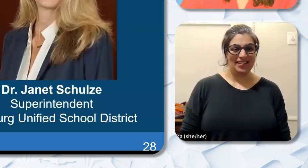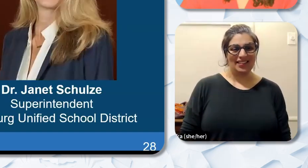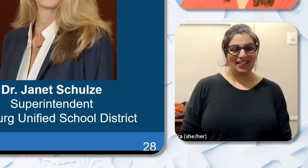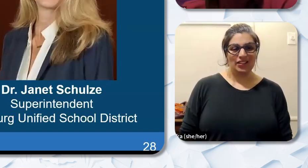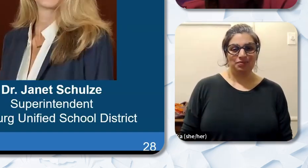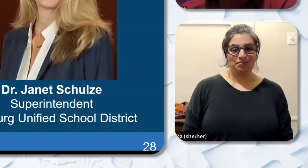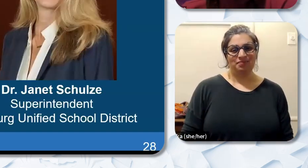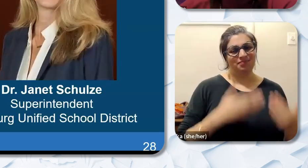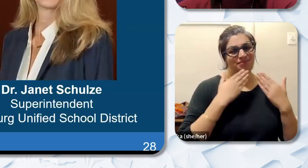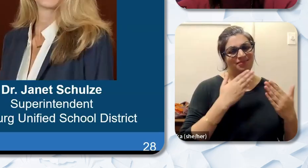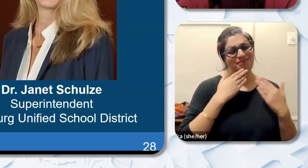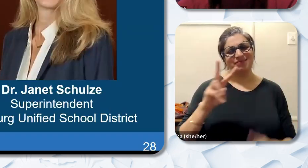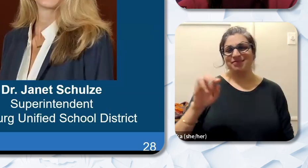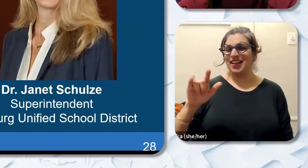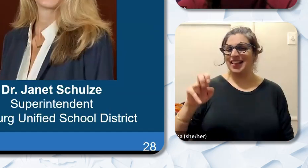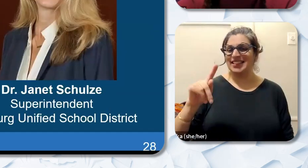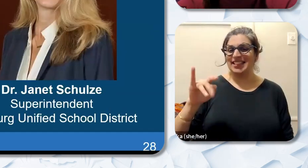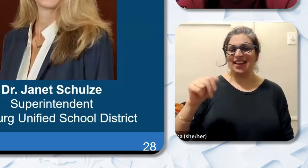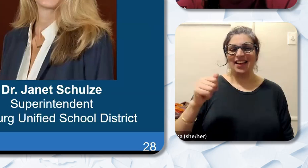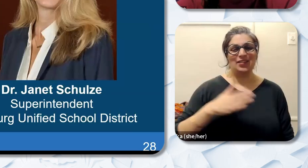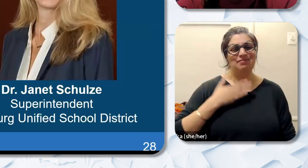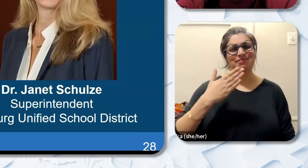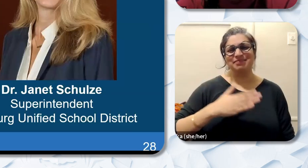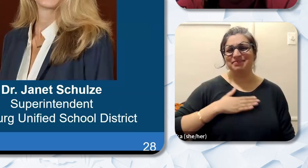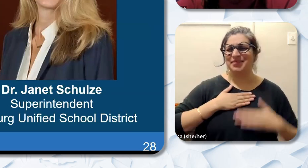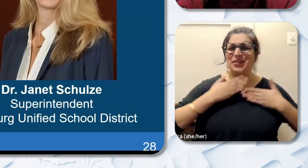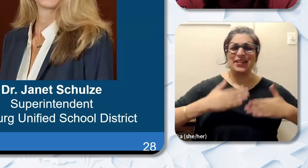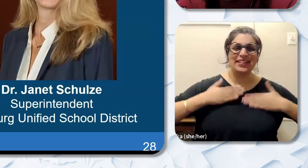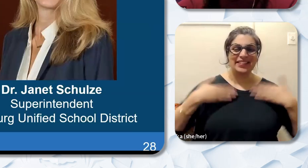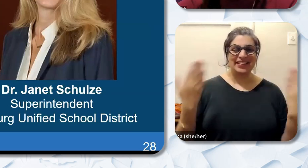Dr. Jacquelyn Ollison: Well thank you Valentina. I am so glad to be here to moderate this important